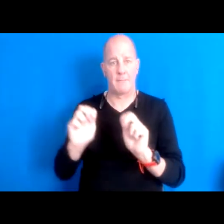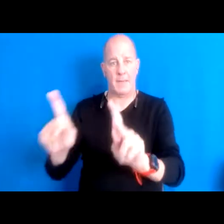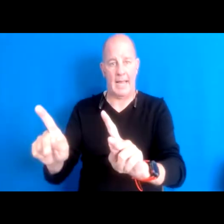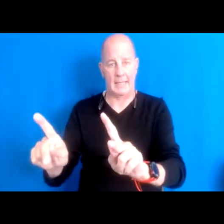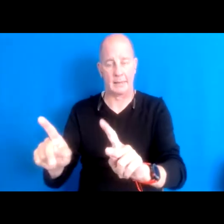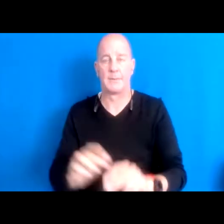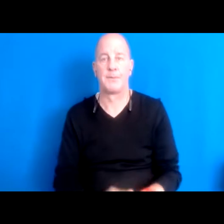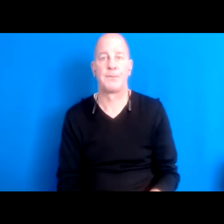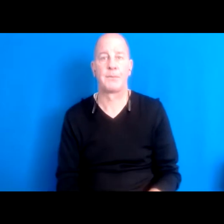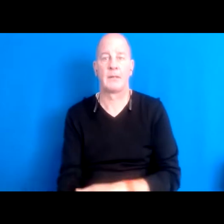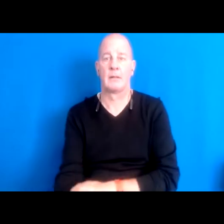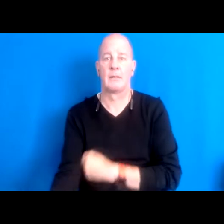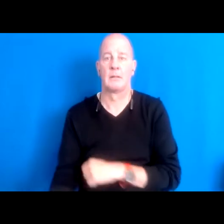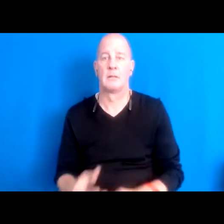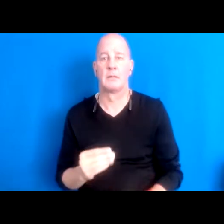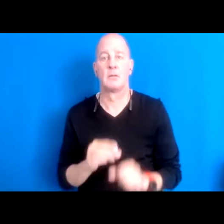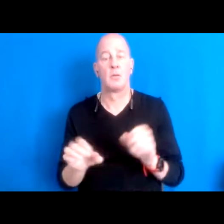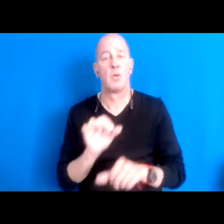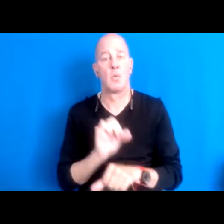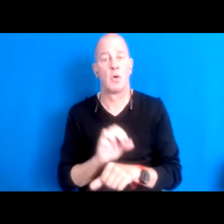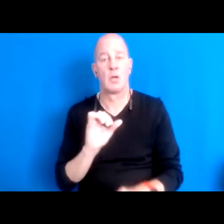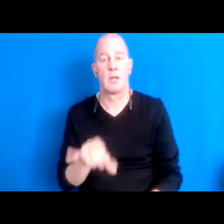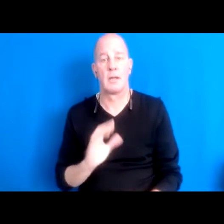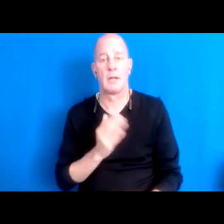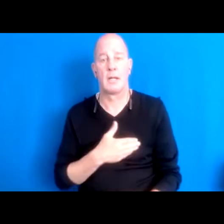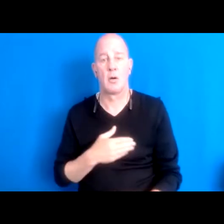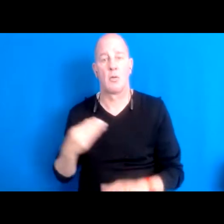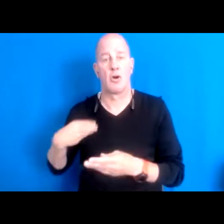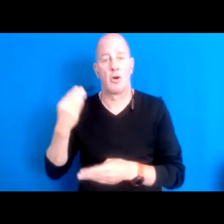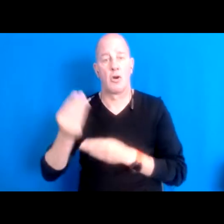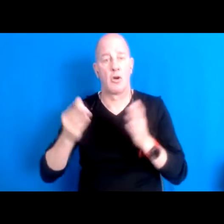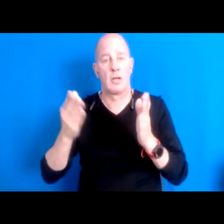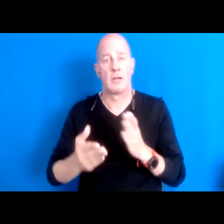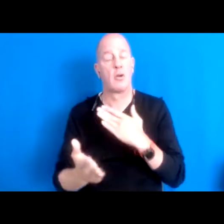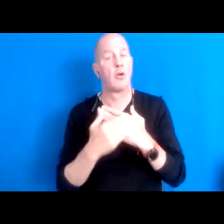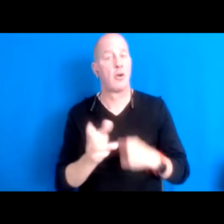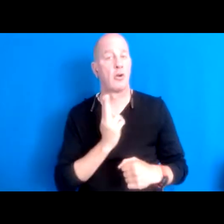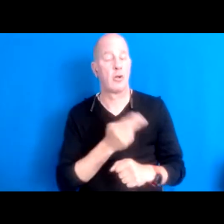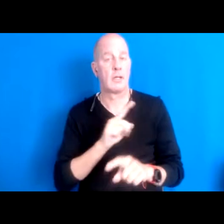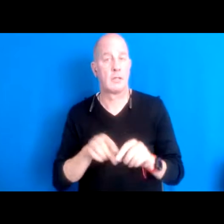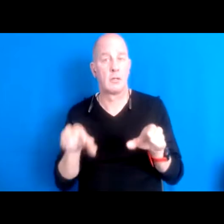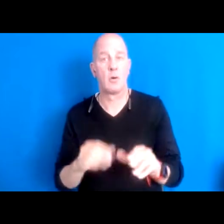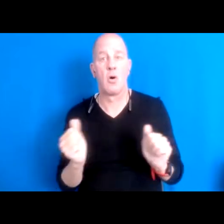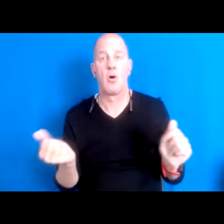do the work that our ancestors are calling us to do all of us together so let me just